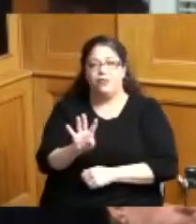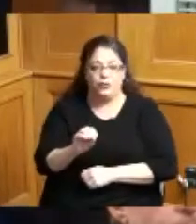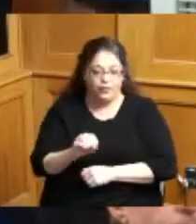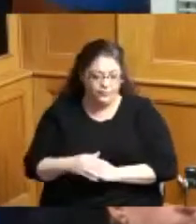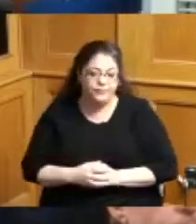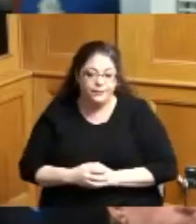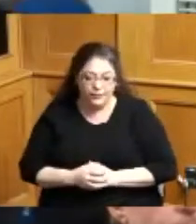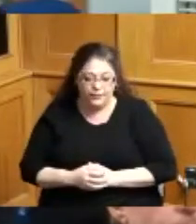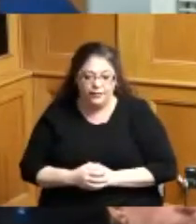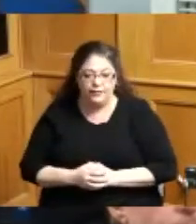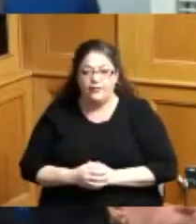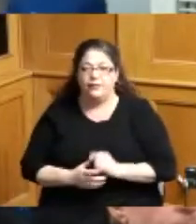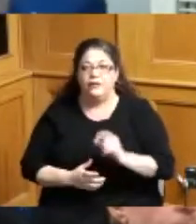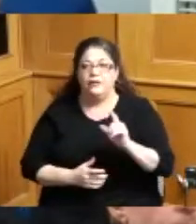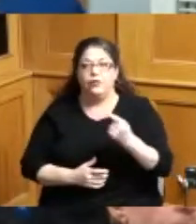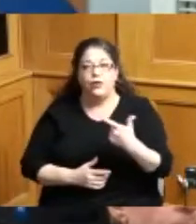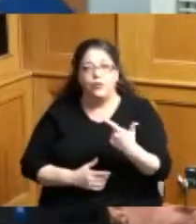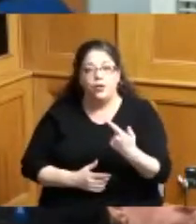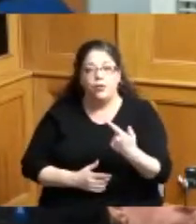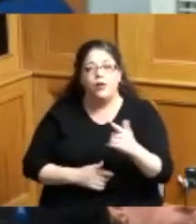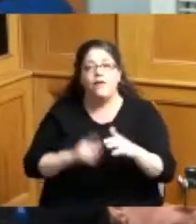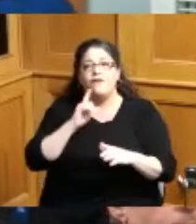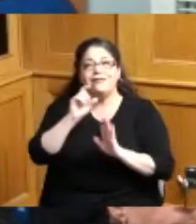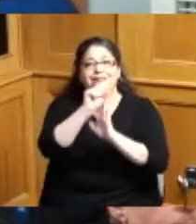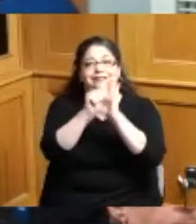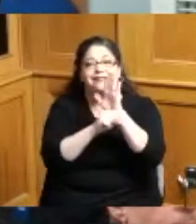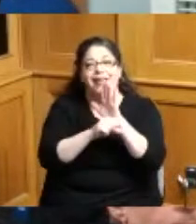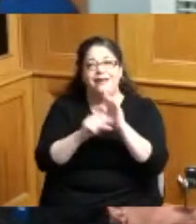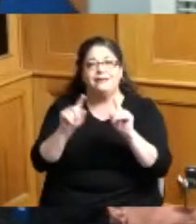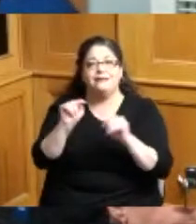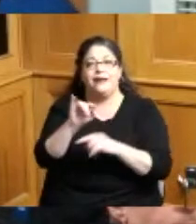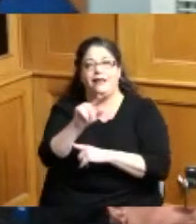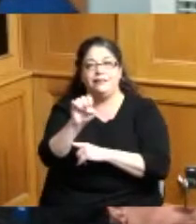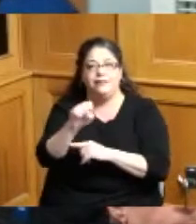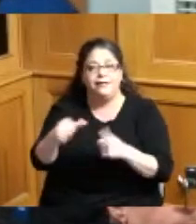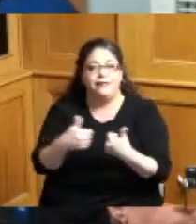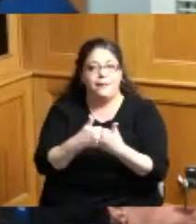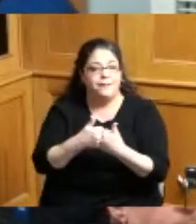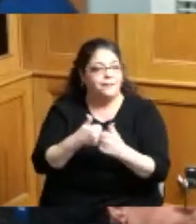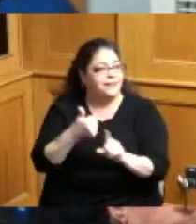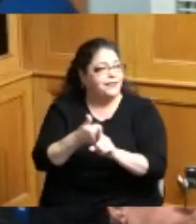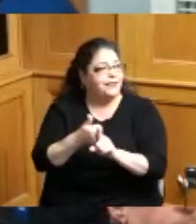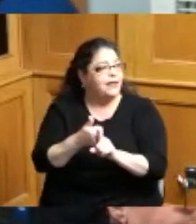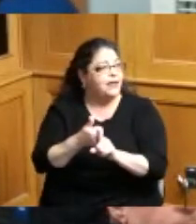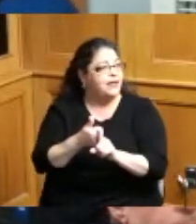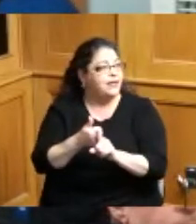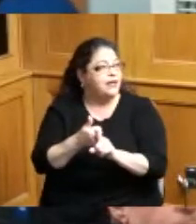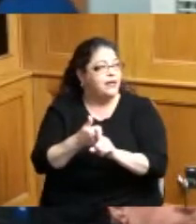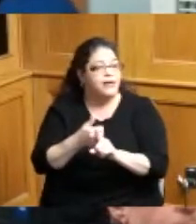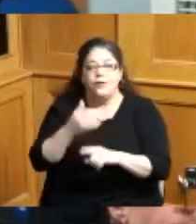the 2021 division one state title game Bransford scored eight I want to say it like Bransford like